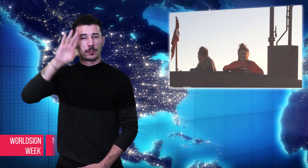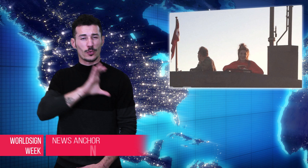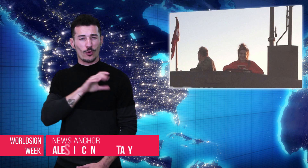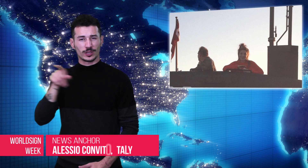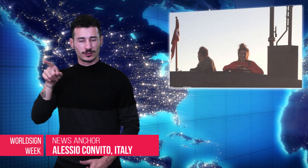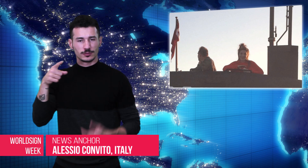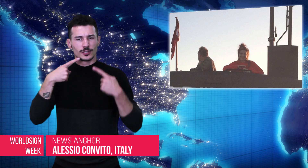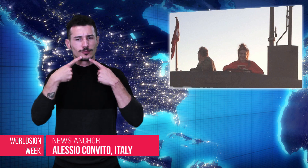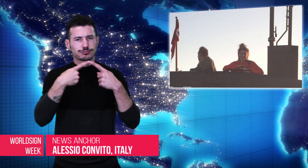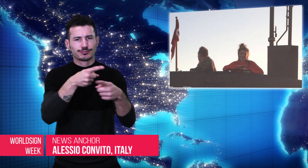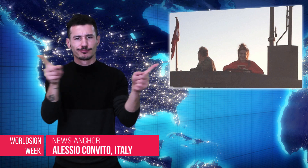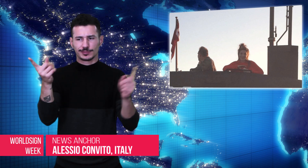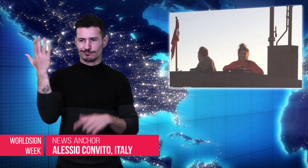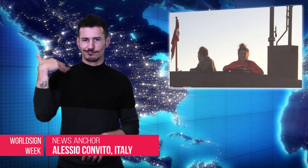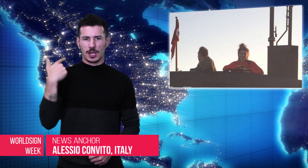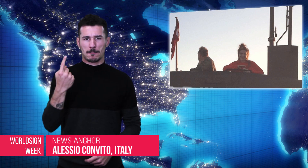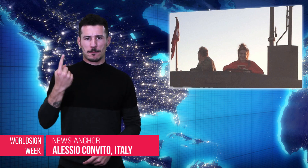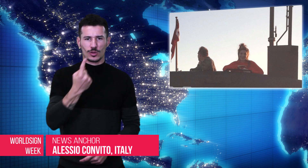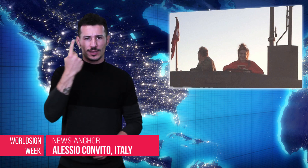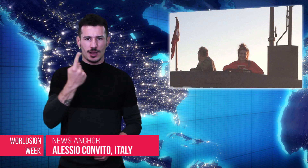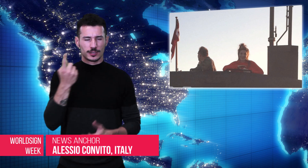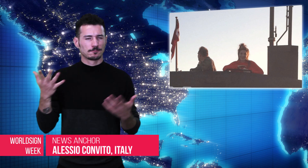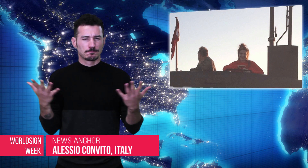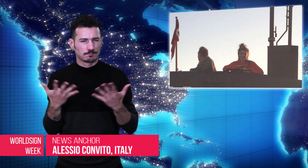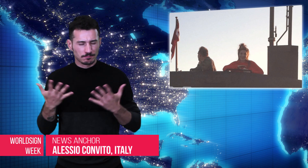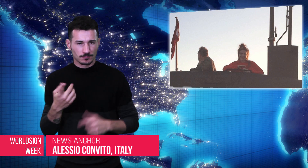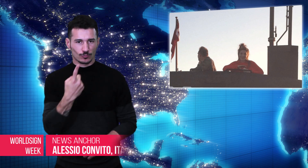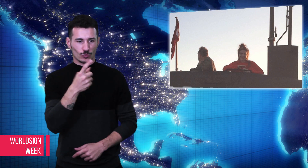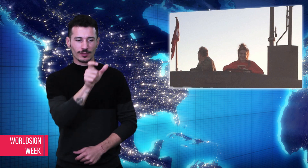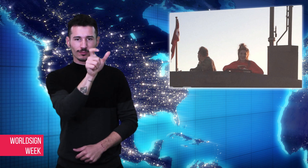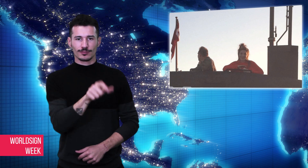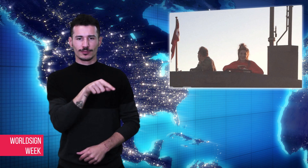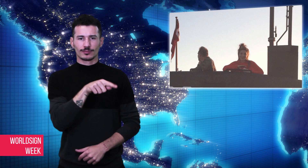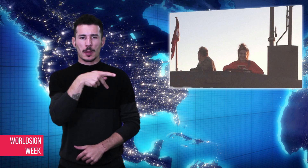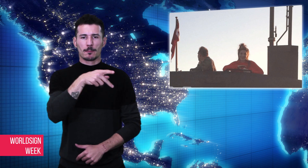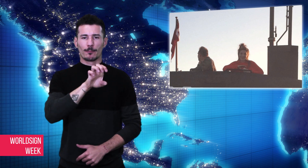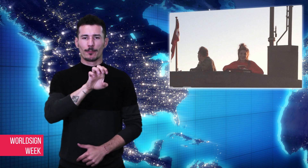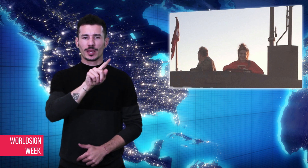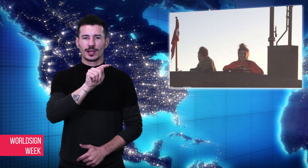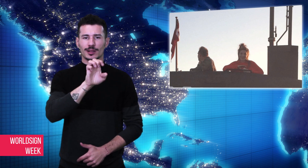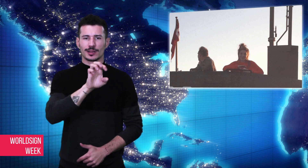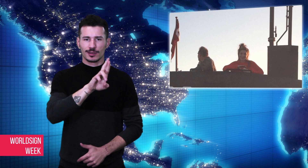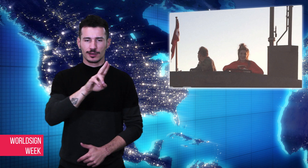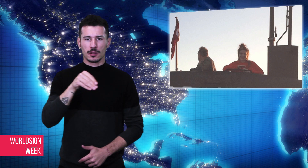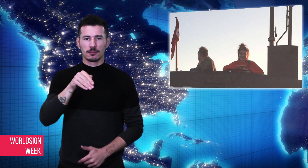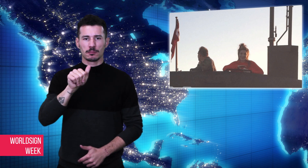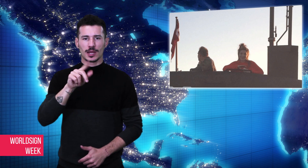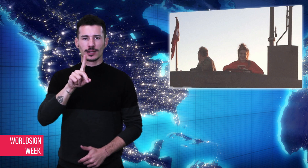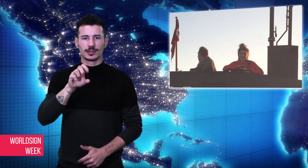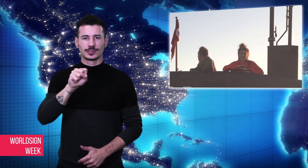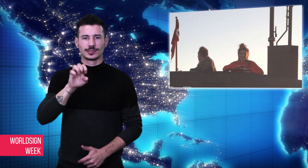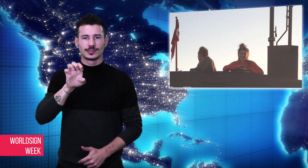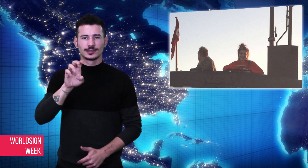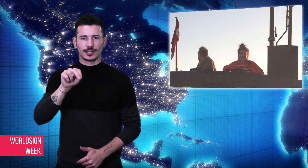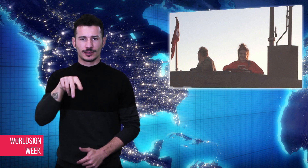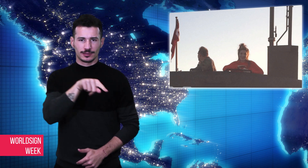Alessio: Police revealed on Monday that Peter Madsen, now in custody has